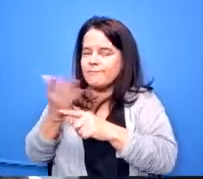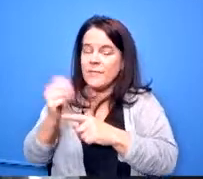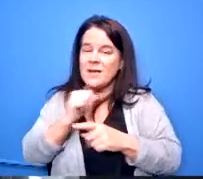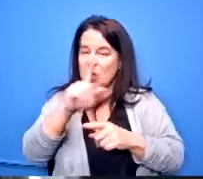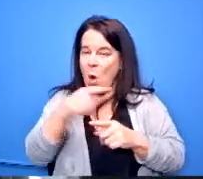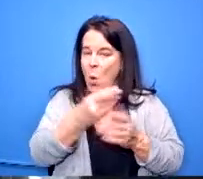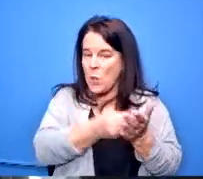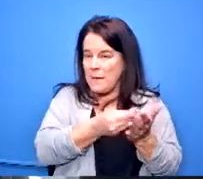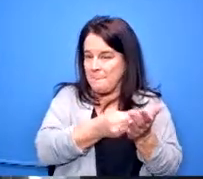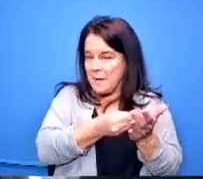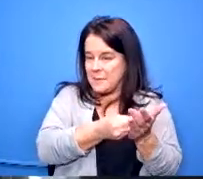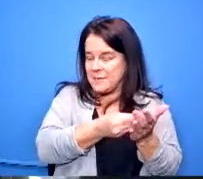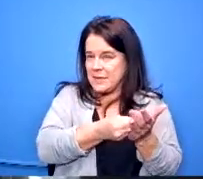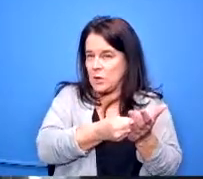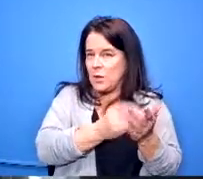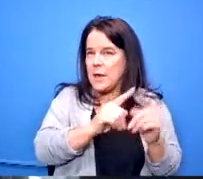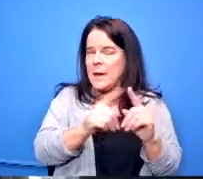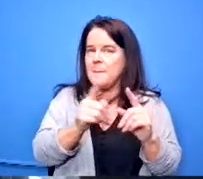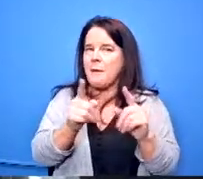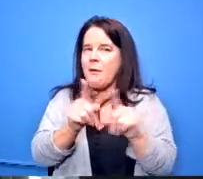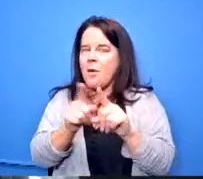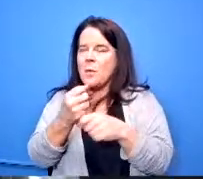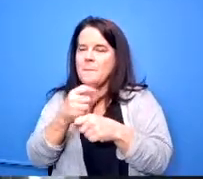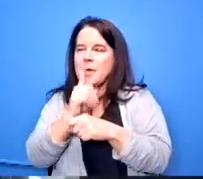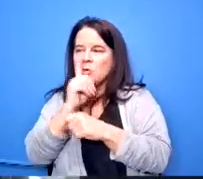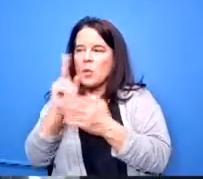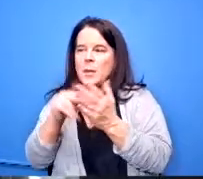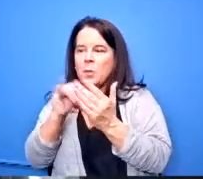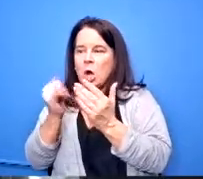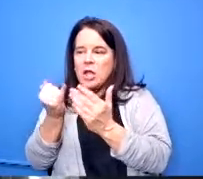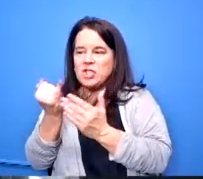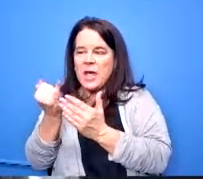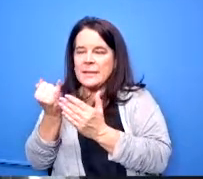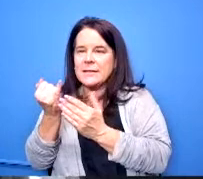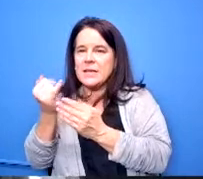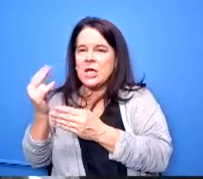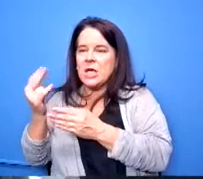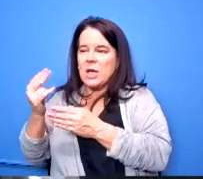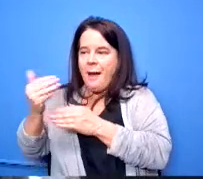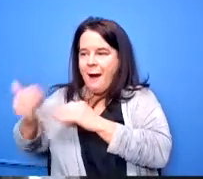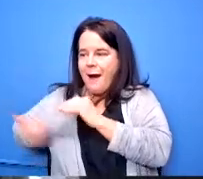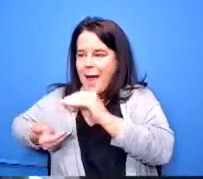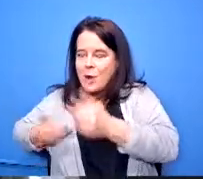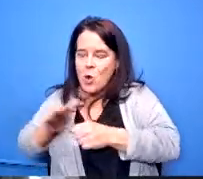we talked about was making sure this project utilizes local companies making sure it utilizes